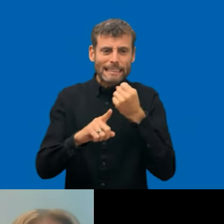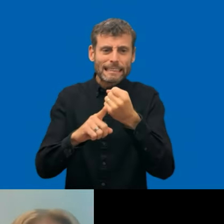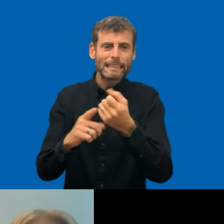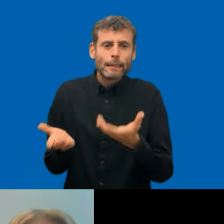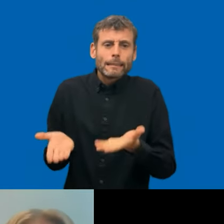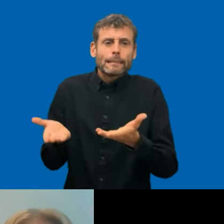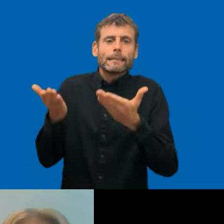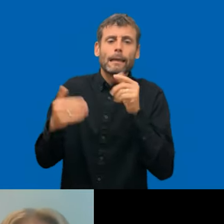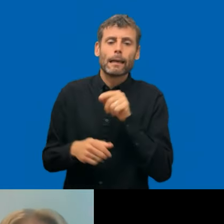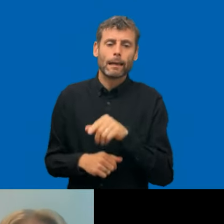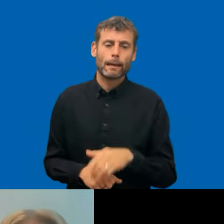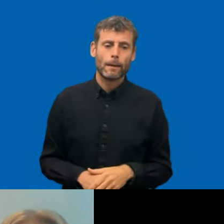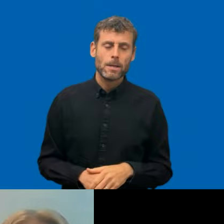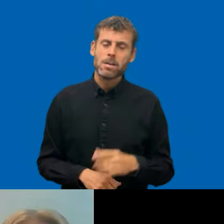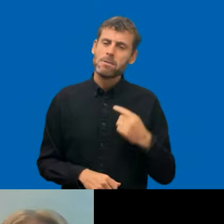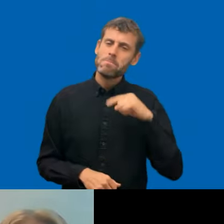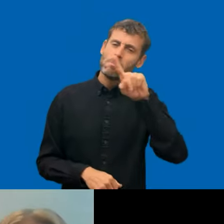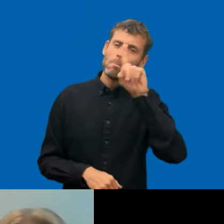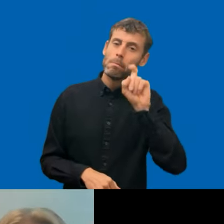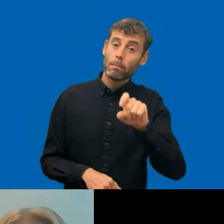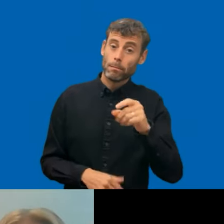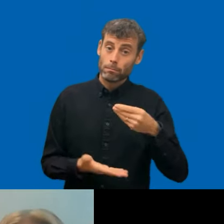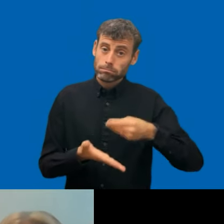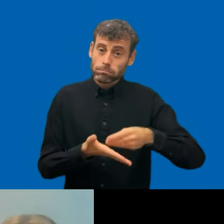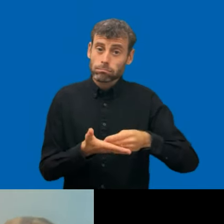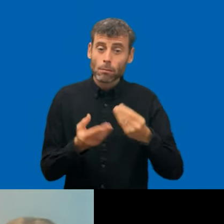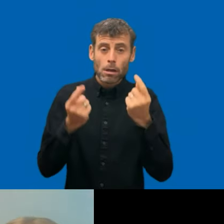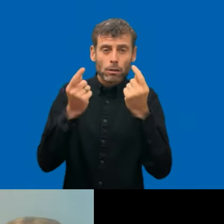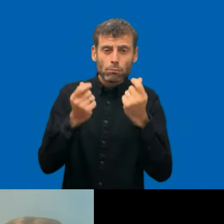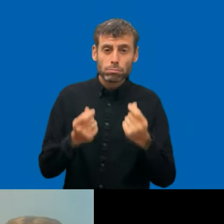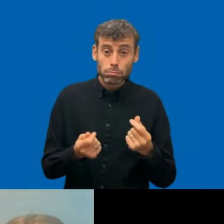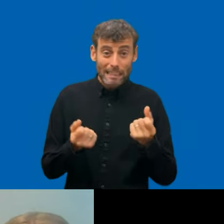immense financial efforts needed to do this task, evaluate, improve, teach, monitor,